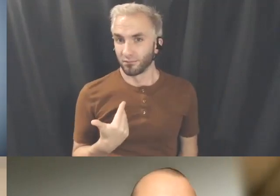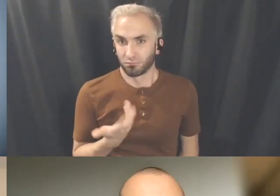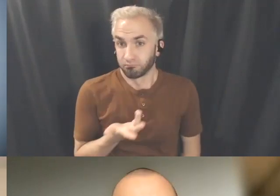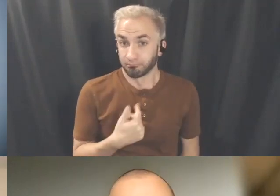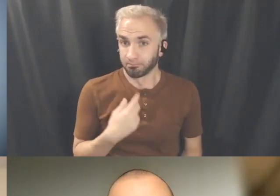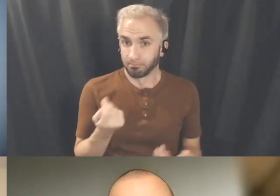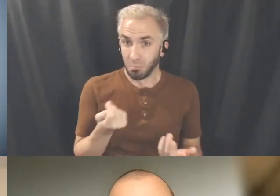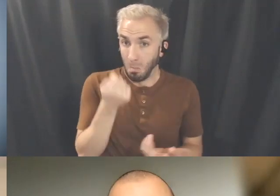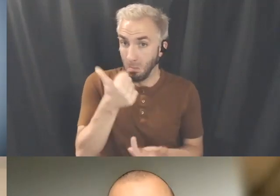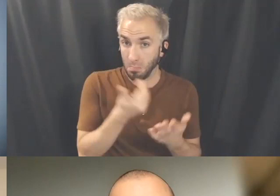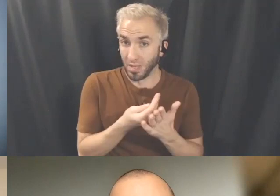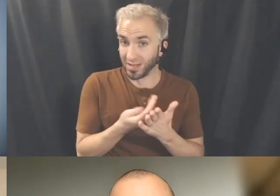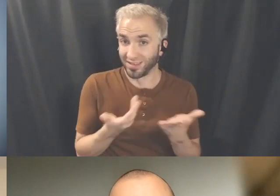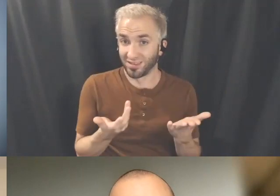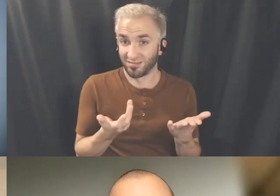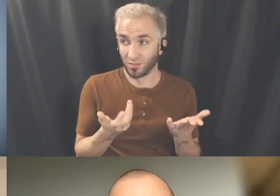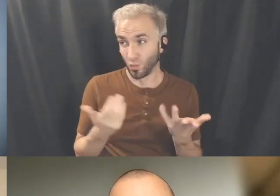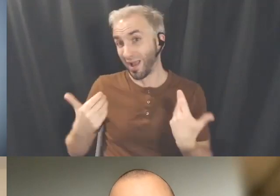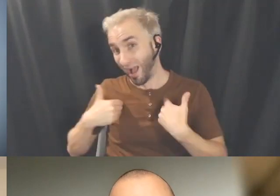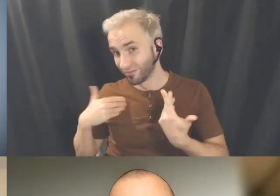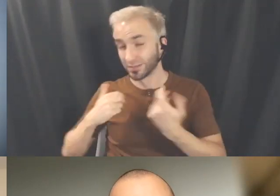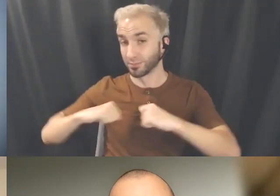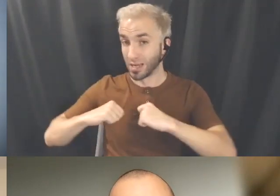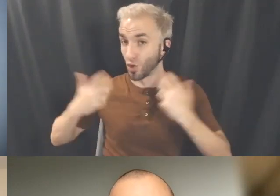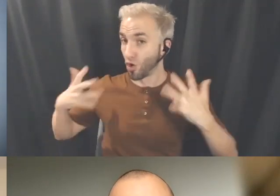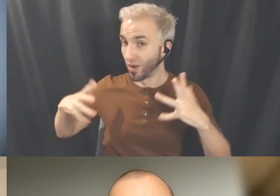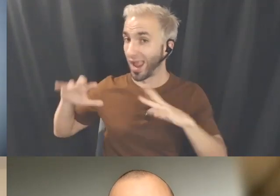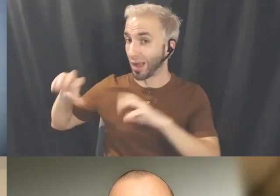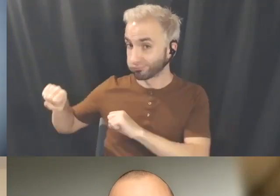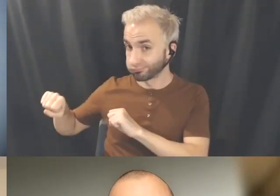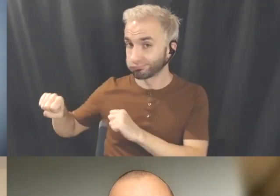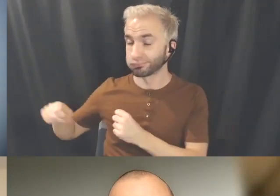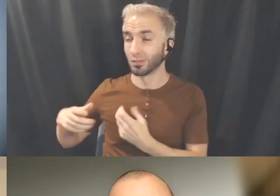We have a space kind of lined up for us and then somebody named